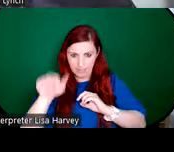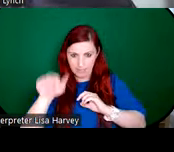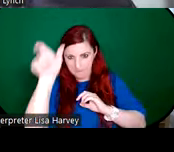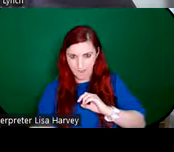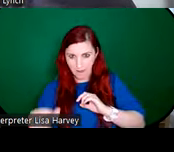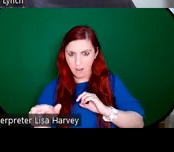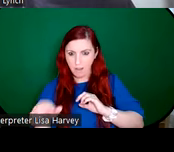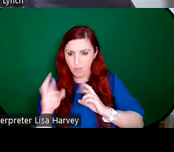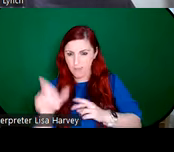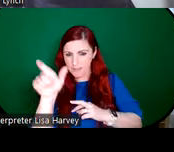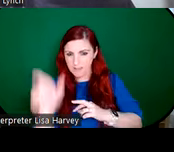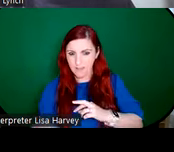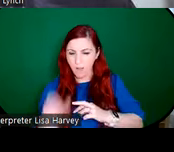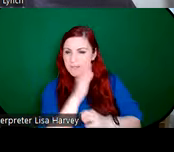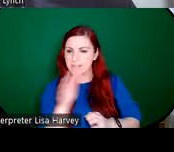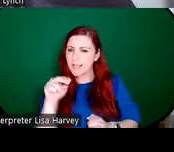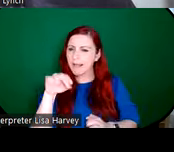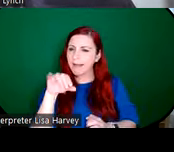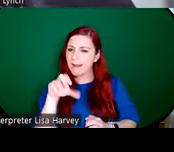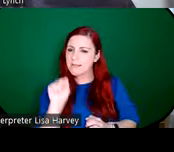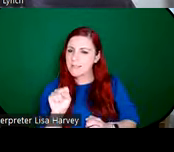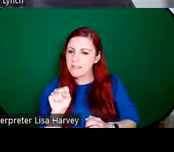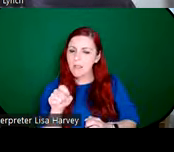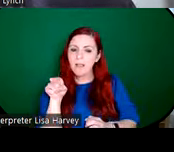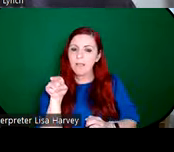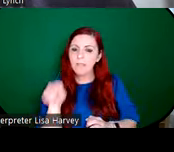St. Nicholas. And this is one of the stained glass panels, which is in the